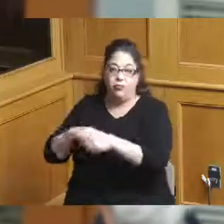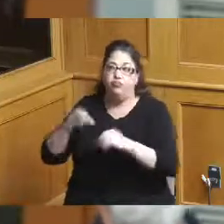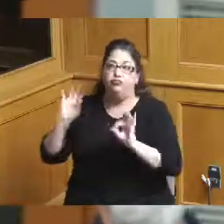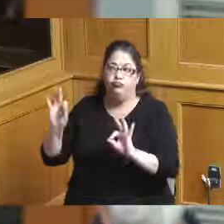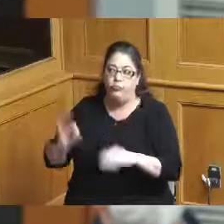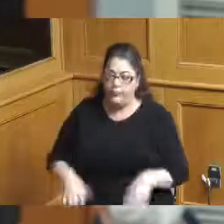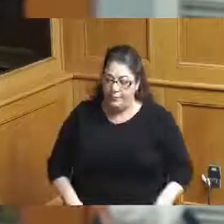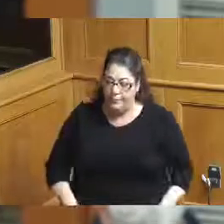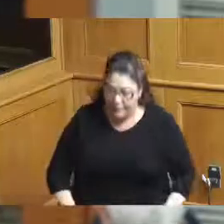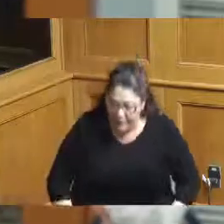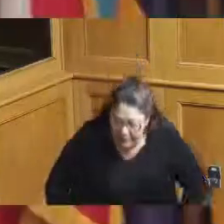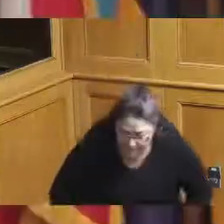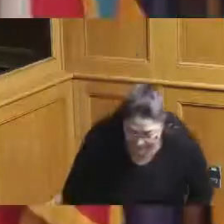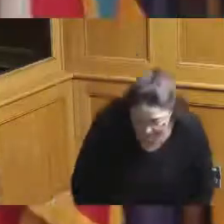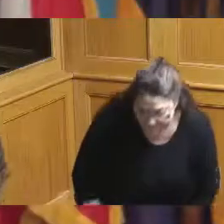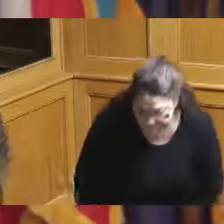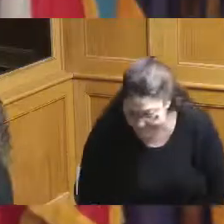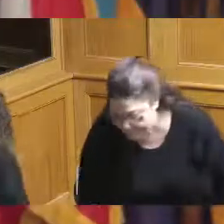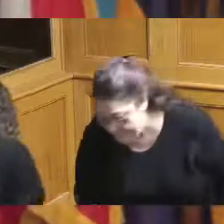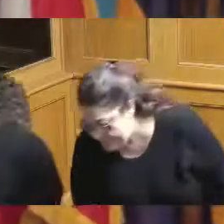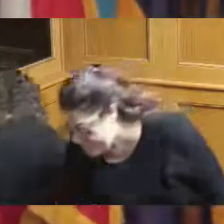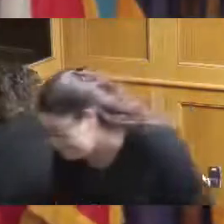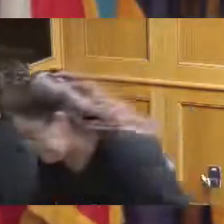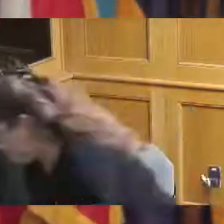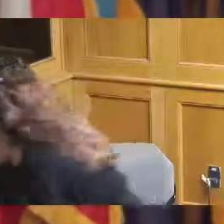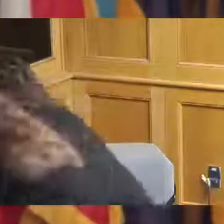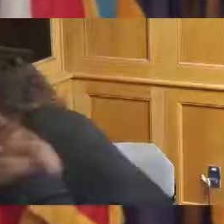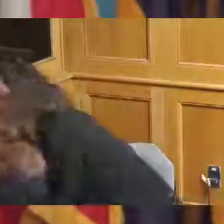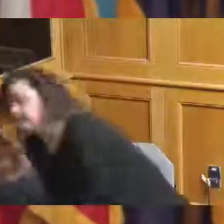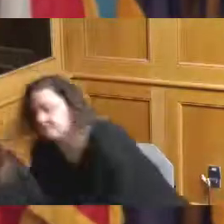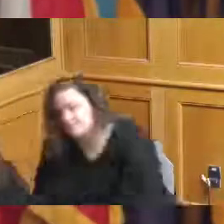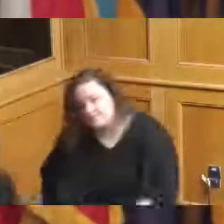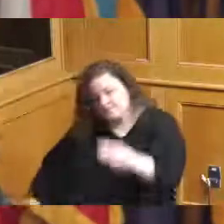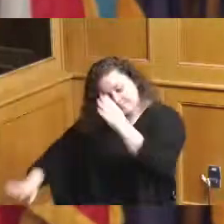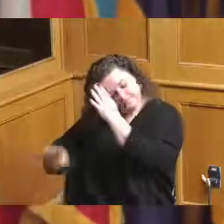in the administration I had asked about that so if there is a be a package I would like to see it